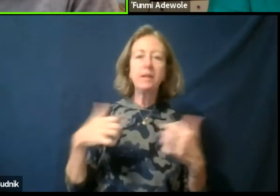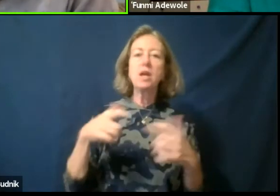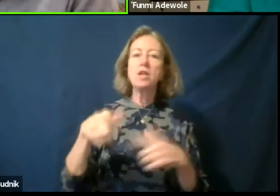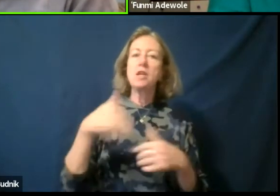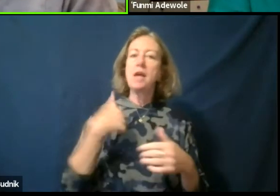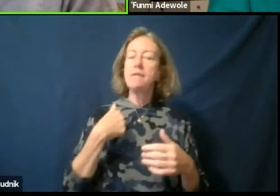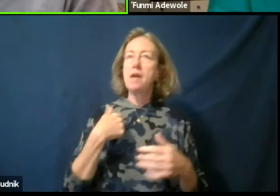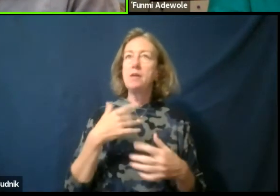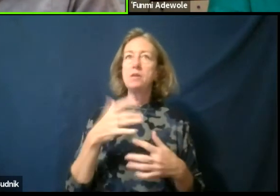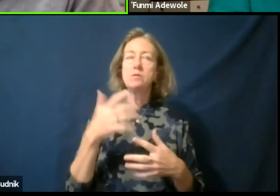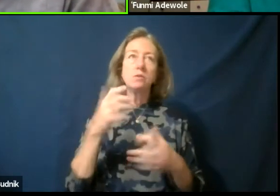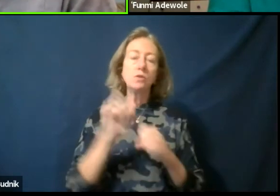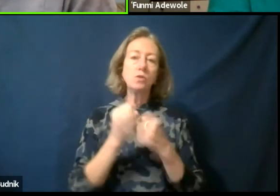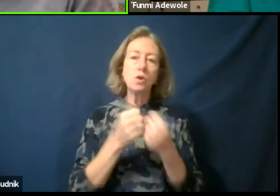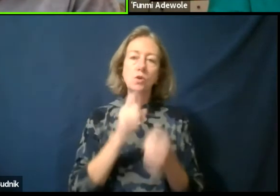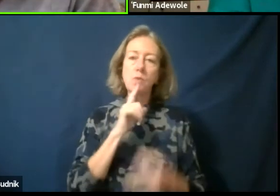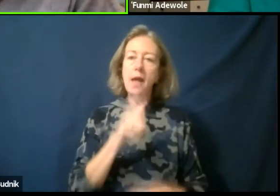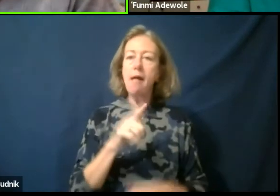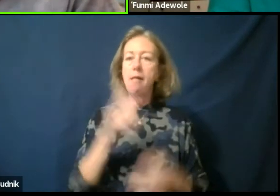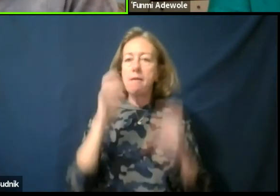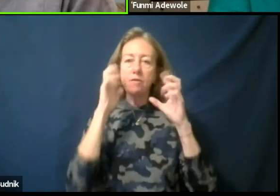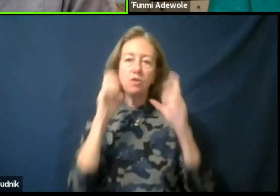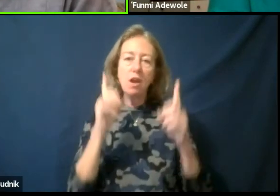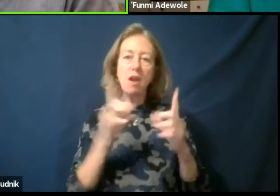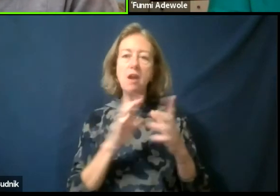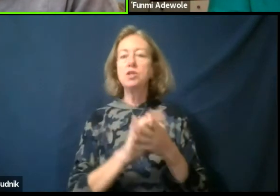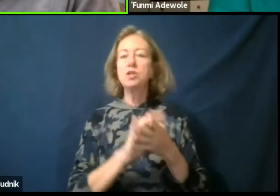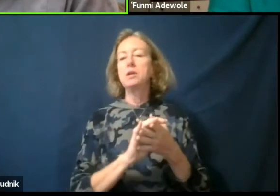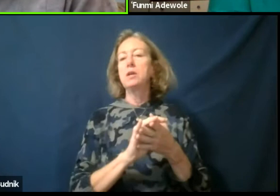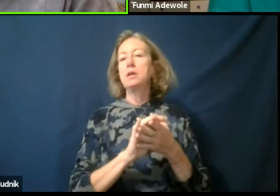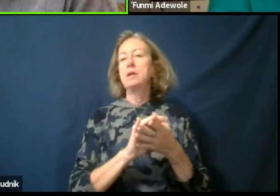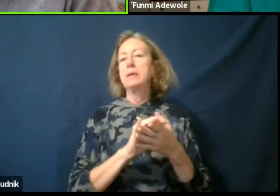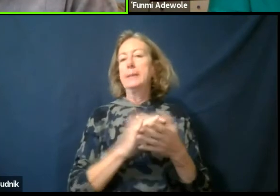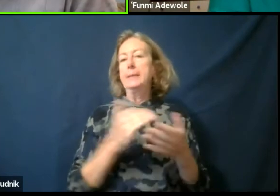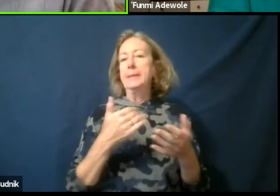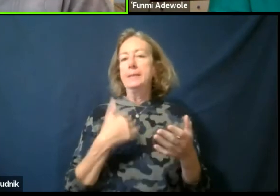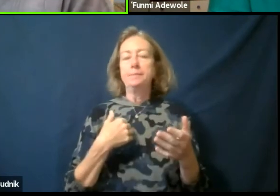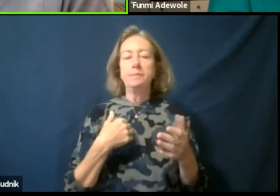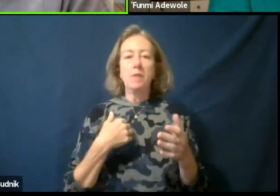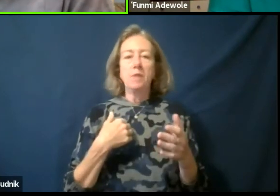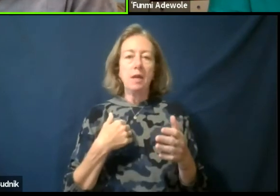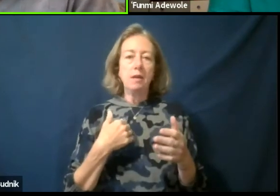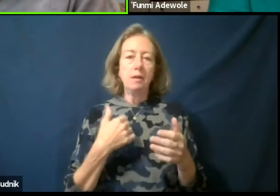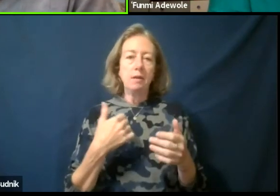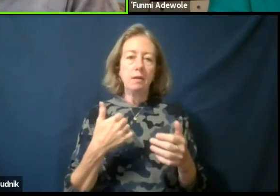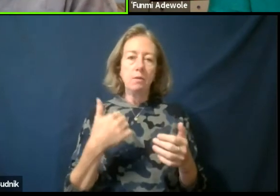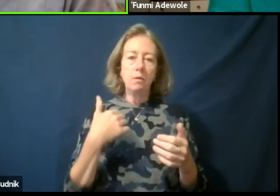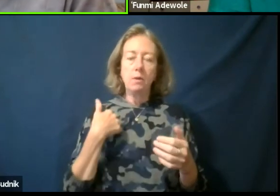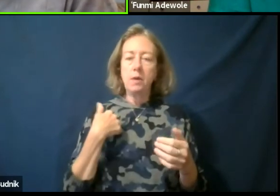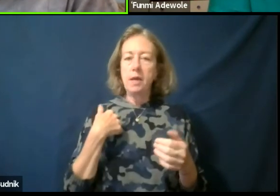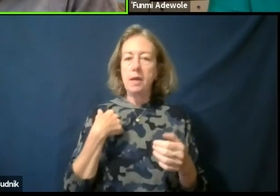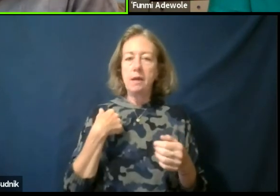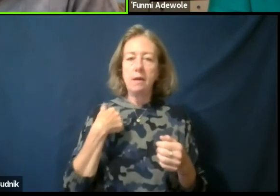for education, for we have theater for development, we have reminiscence theater, we have the theater,